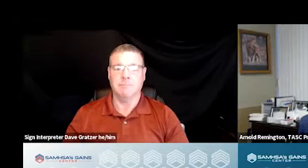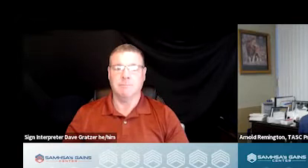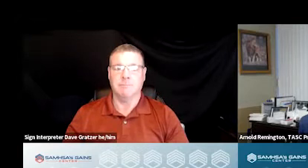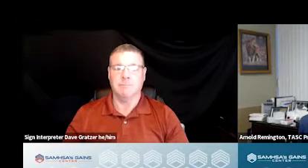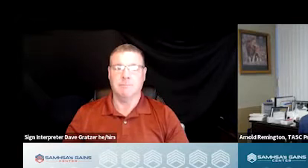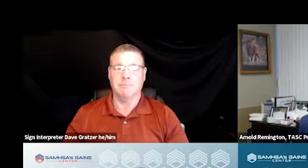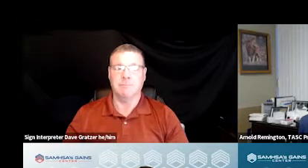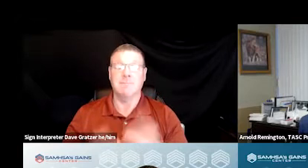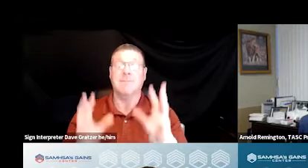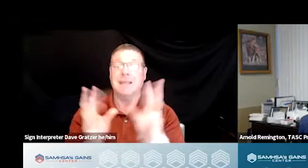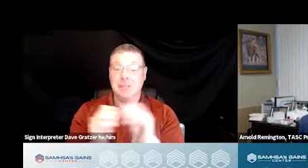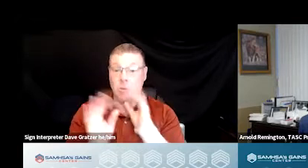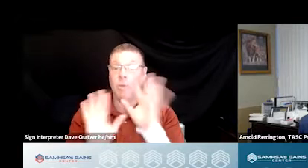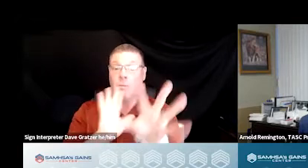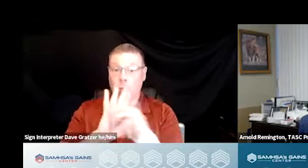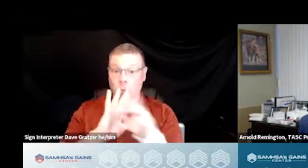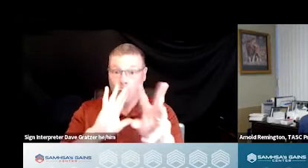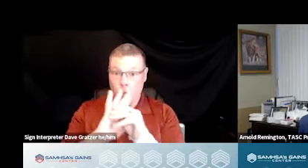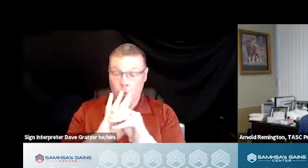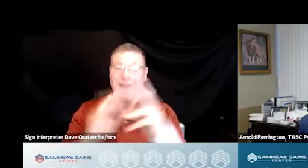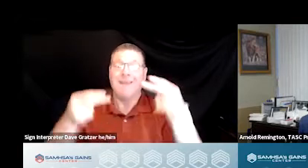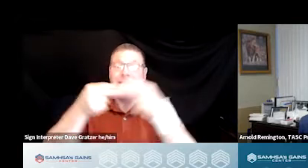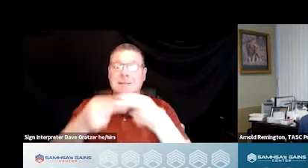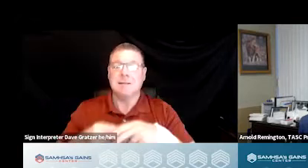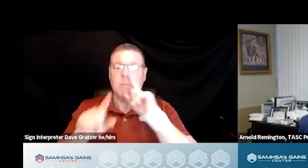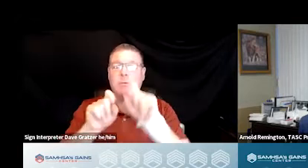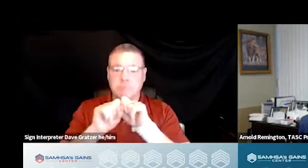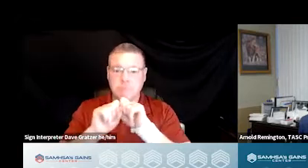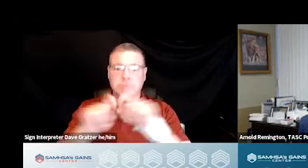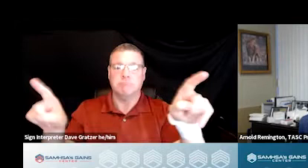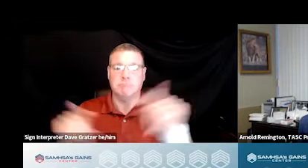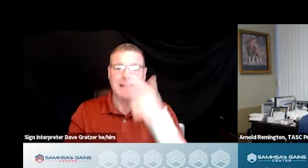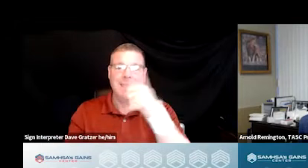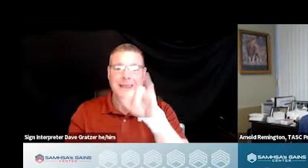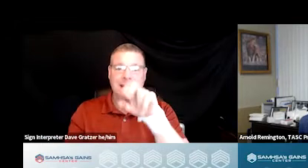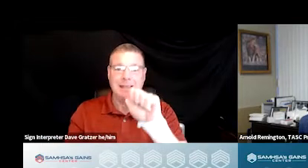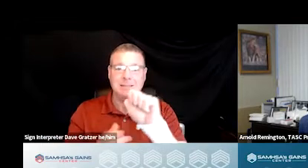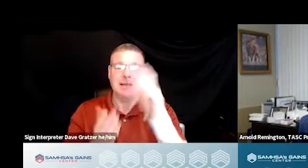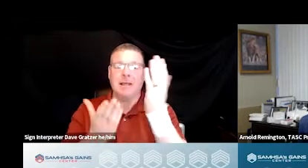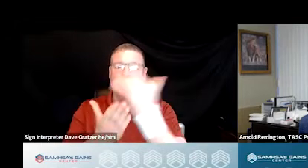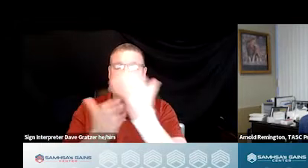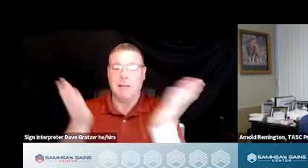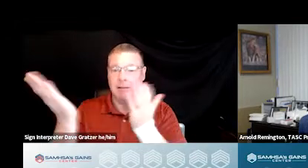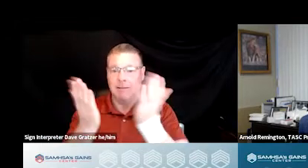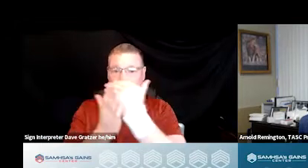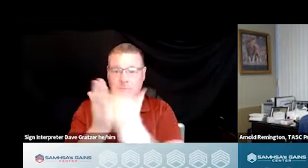The session is being recorded and slides will be disseminated via the GAINS listserv following the event,